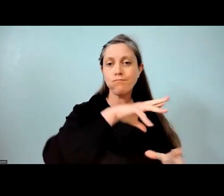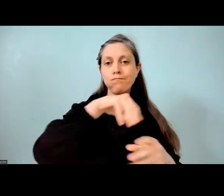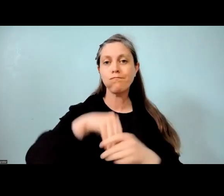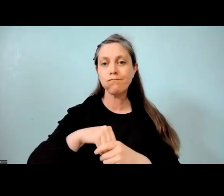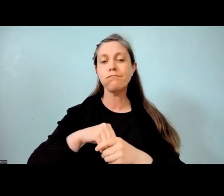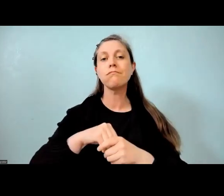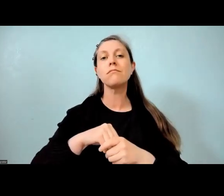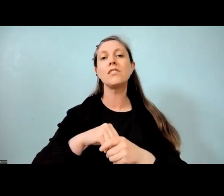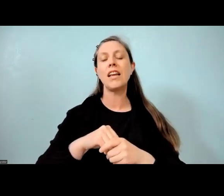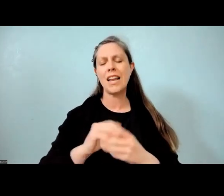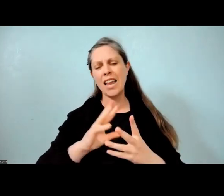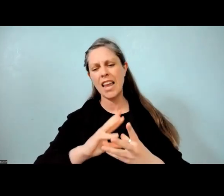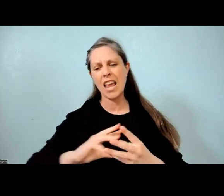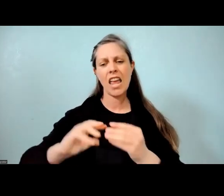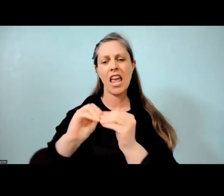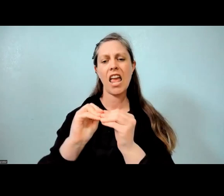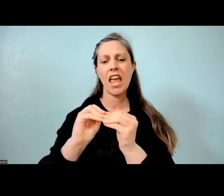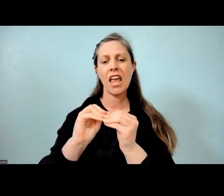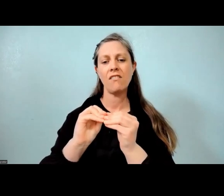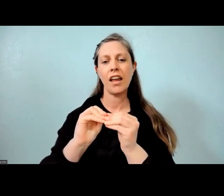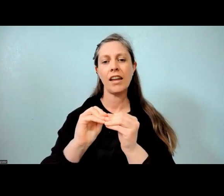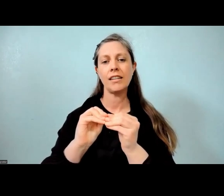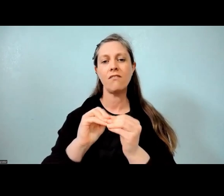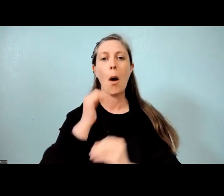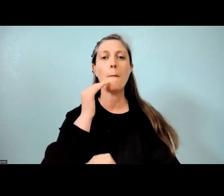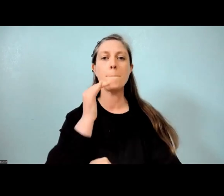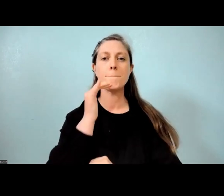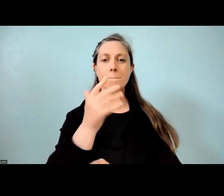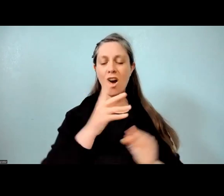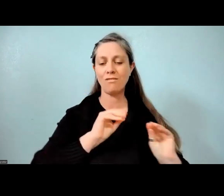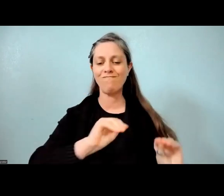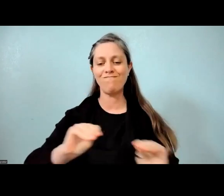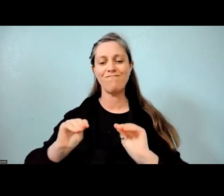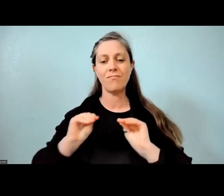an innovative Māori programme at Pasadena Intermediate.